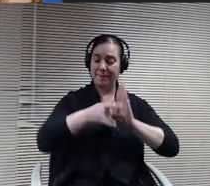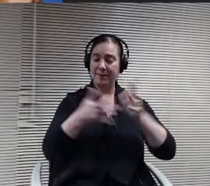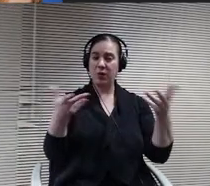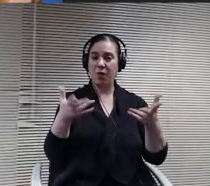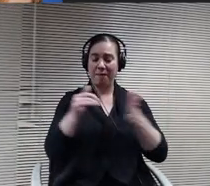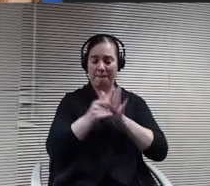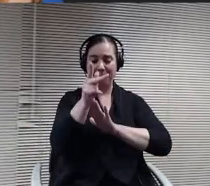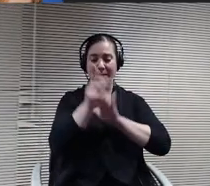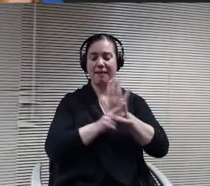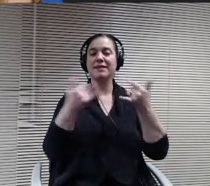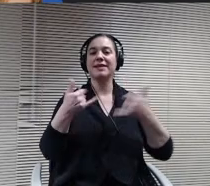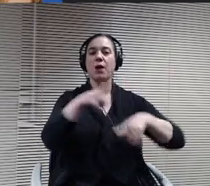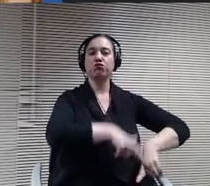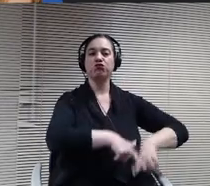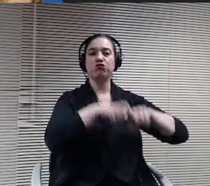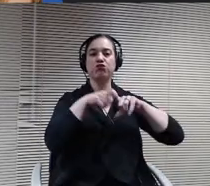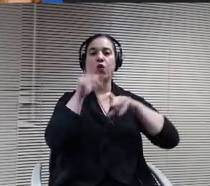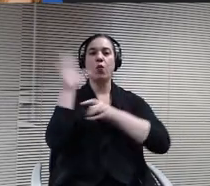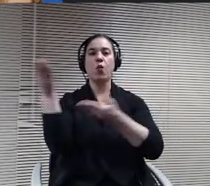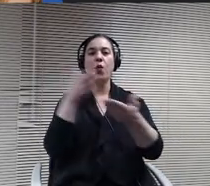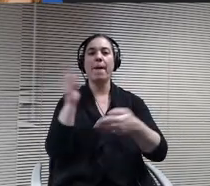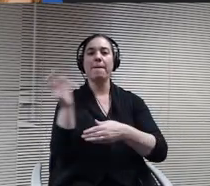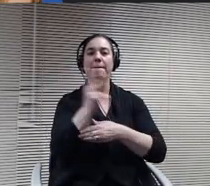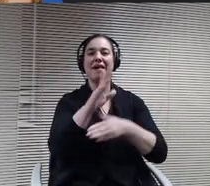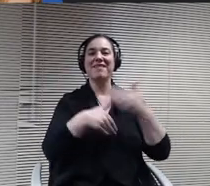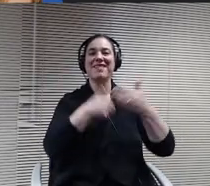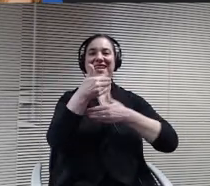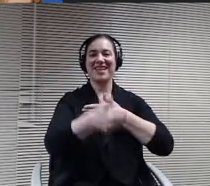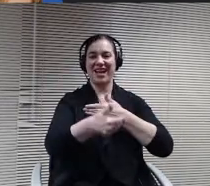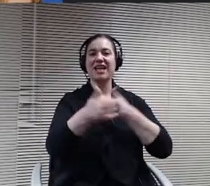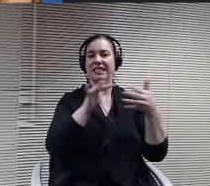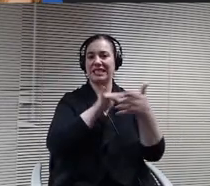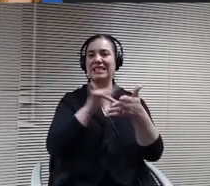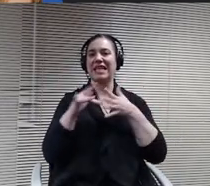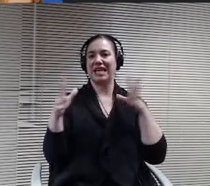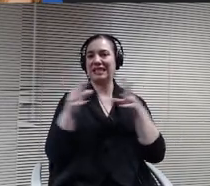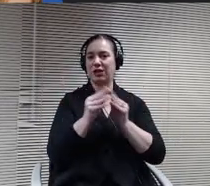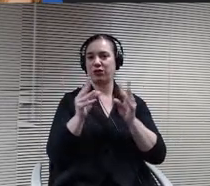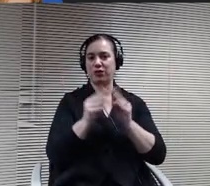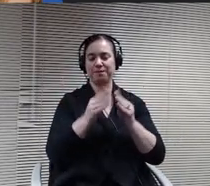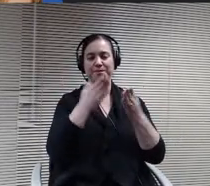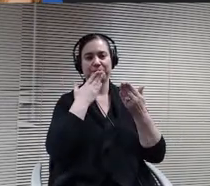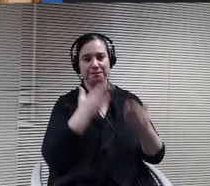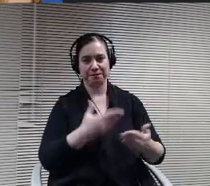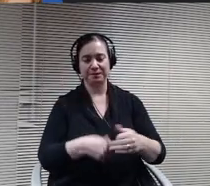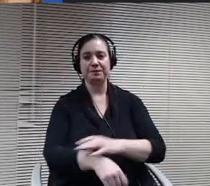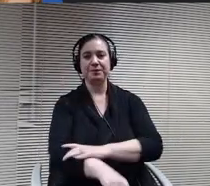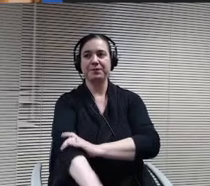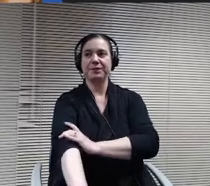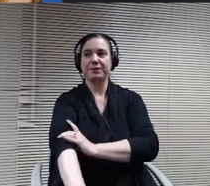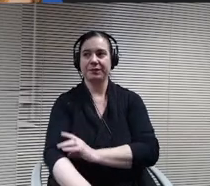Probably the next session. Great thank you. Moving to our next policy policy 606